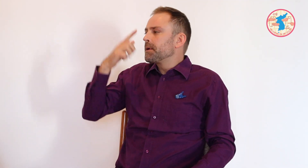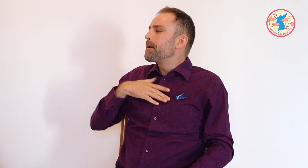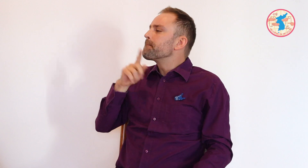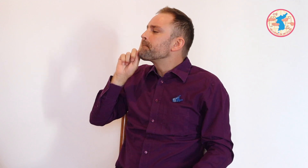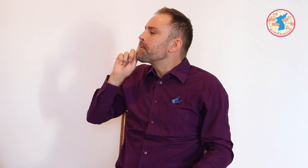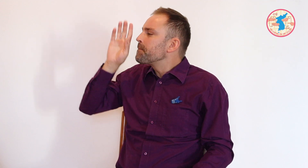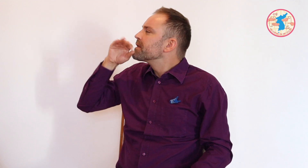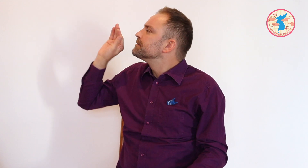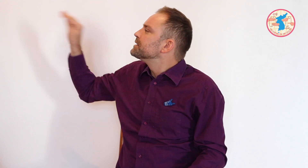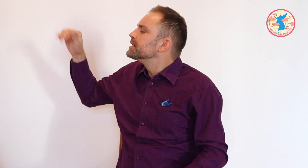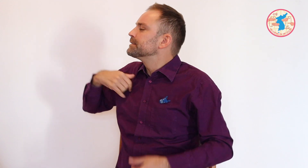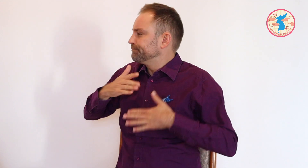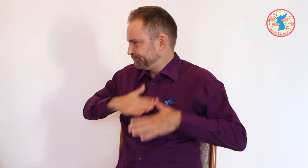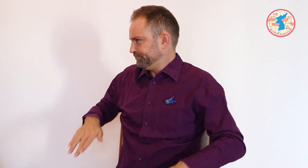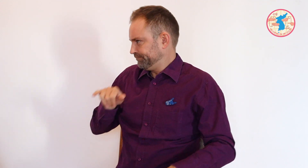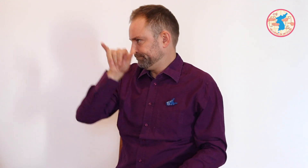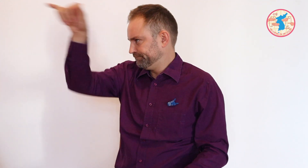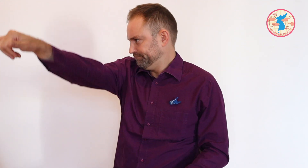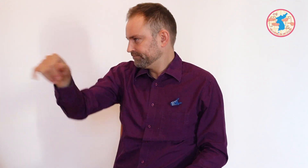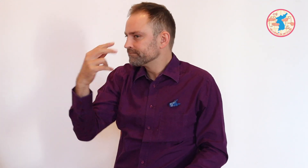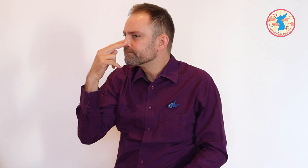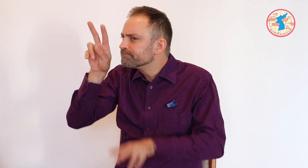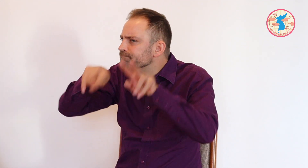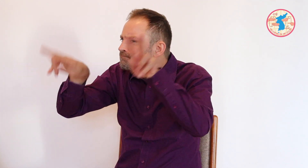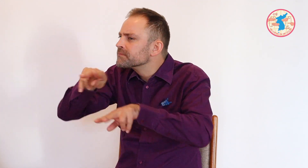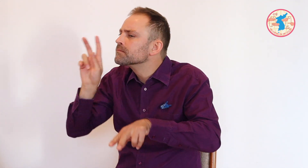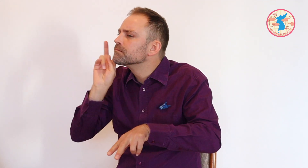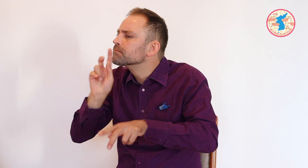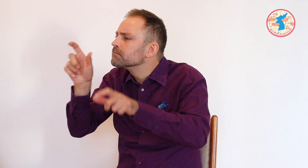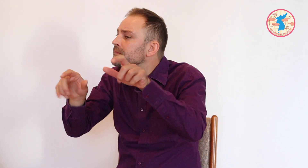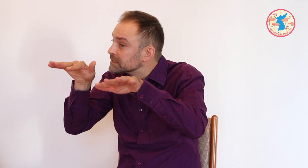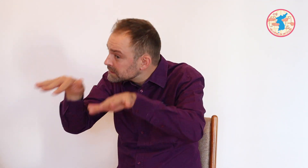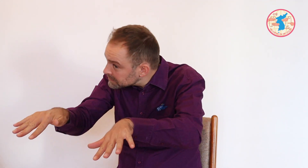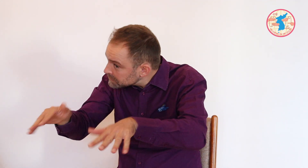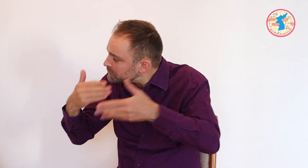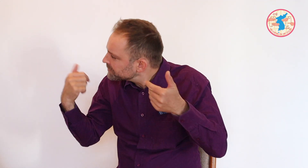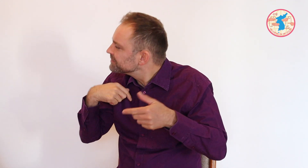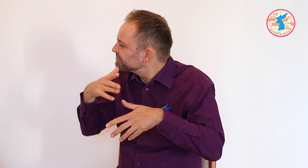Thus, I showed my parents my determination to fly to North Korea in order to prove that Deaf people exist there.